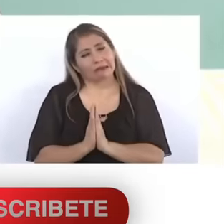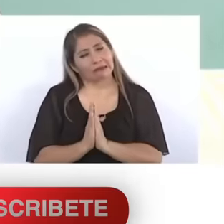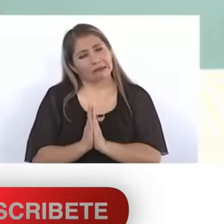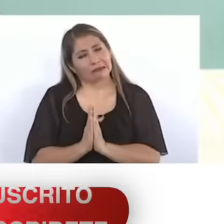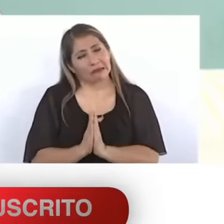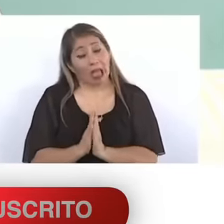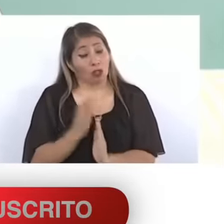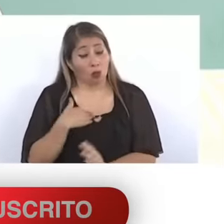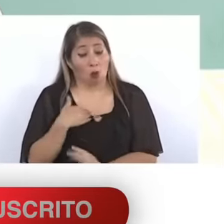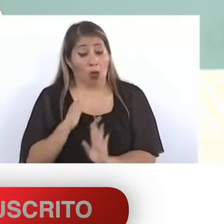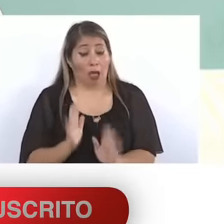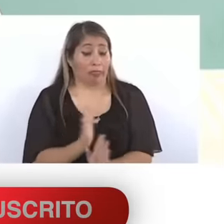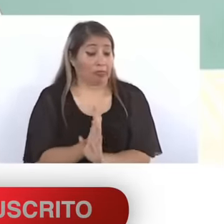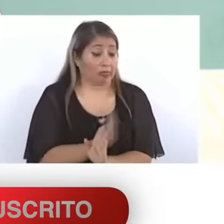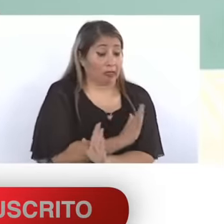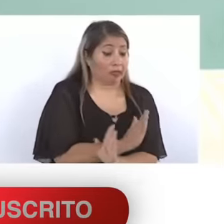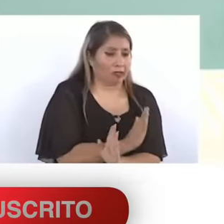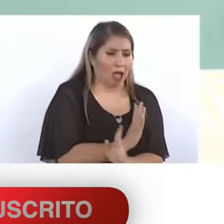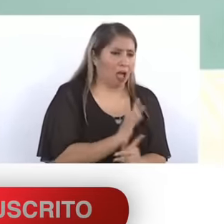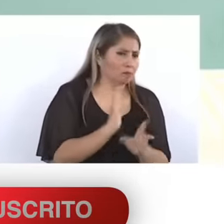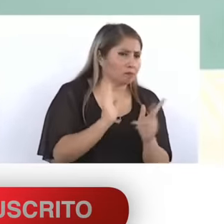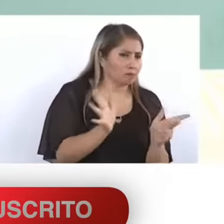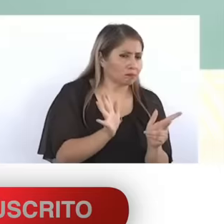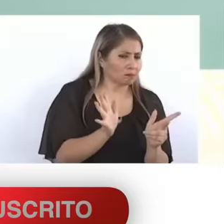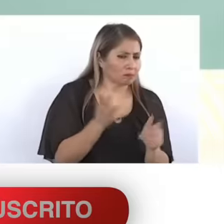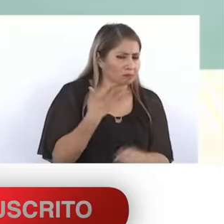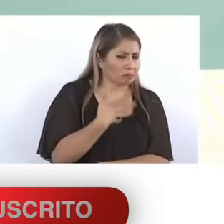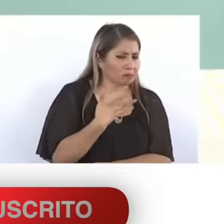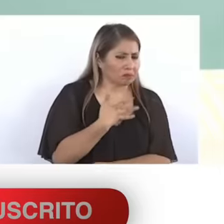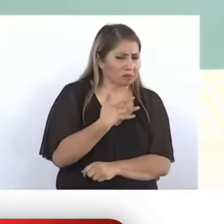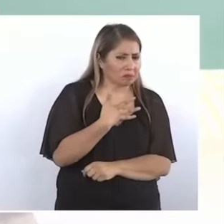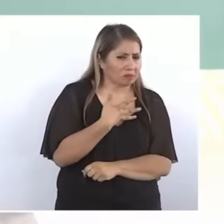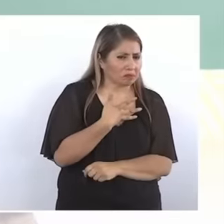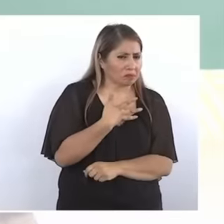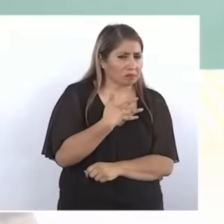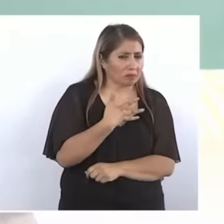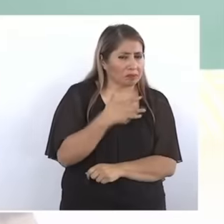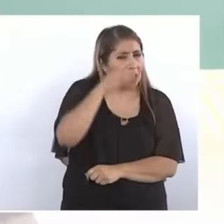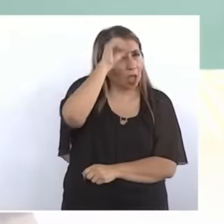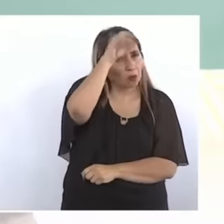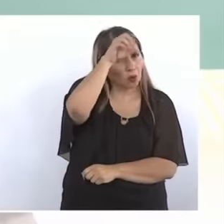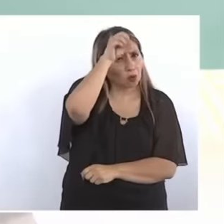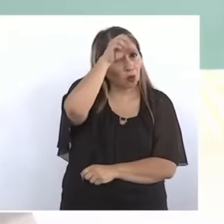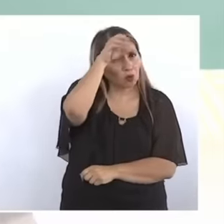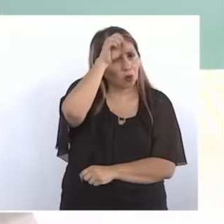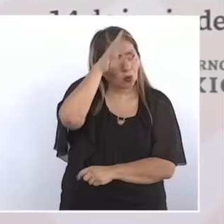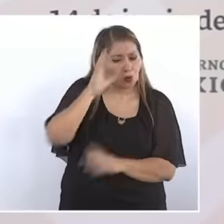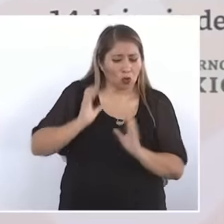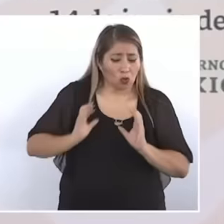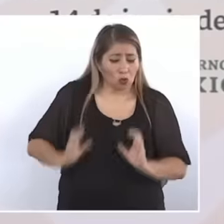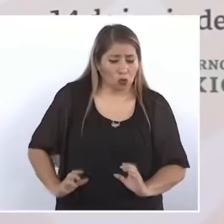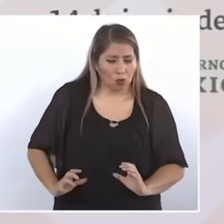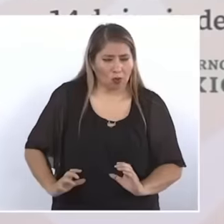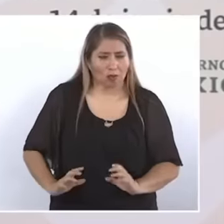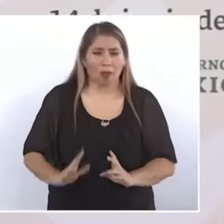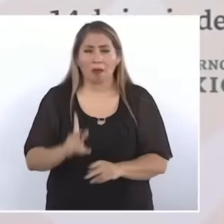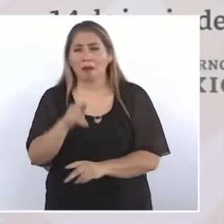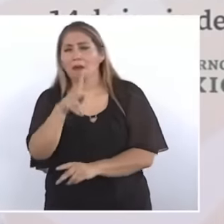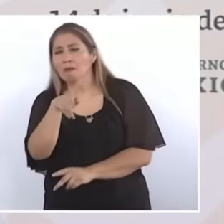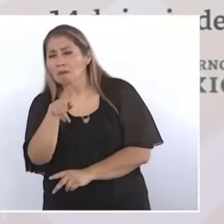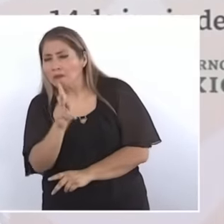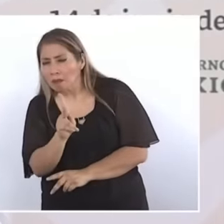we leave, we already have the miners with us but as Claudia said and